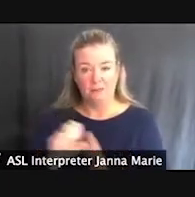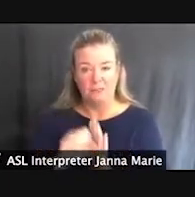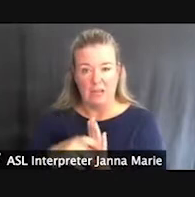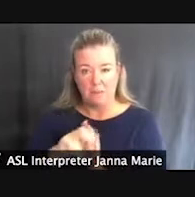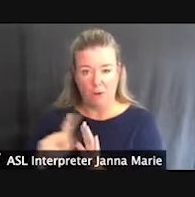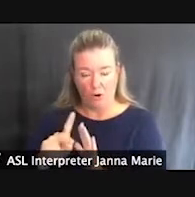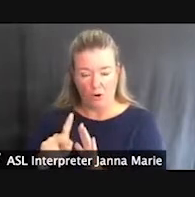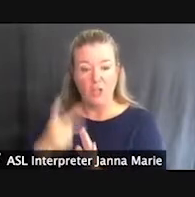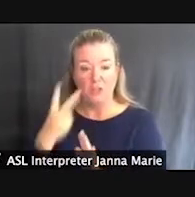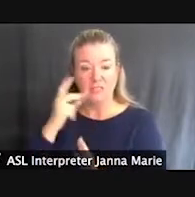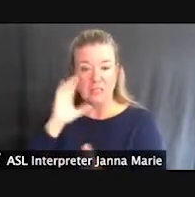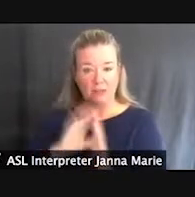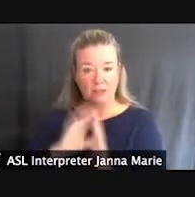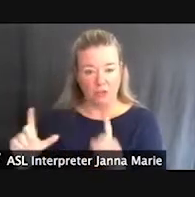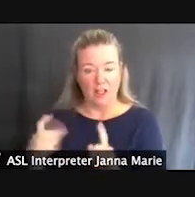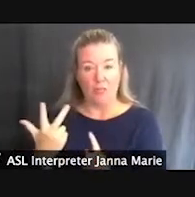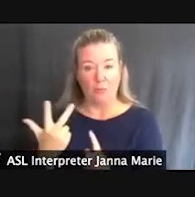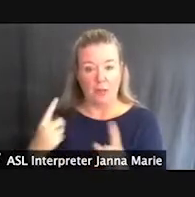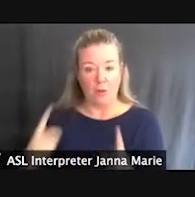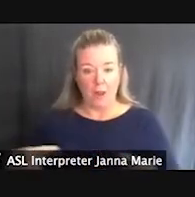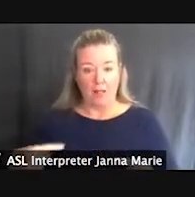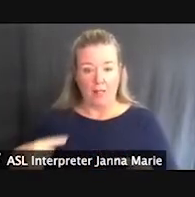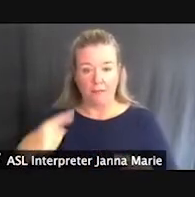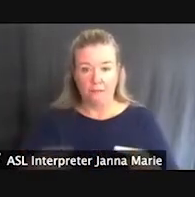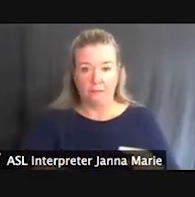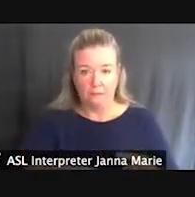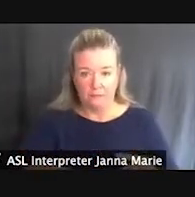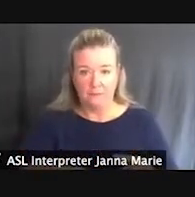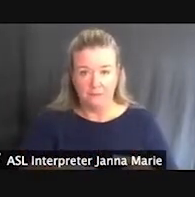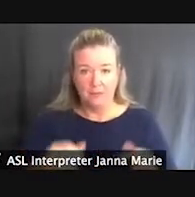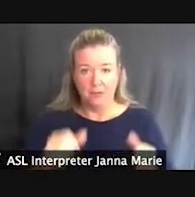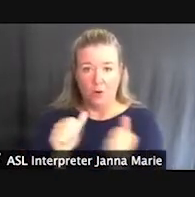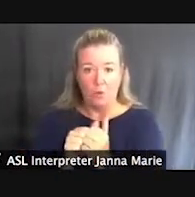It's a three wheeled chair with basically a floating, a floating type of setup.